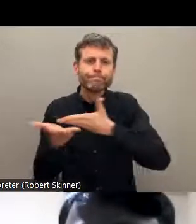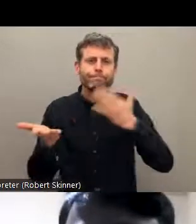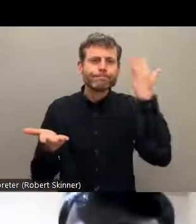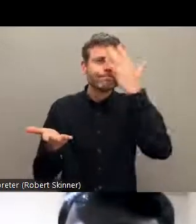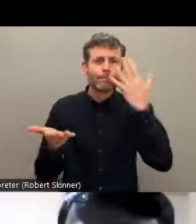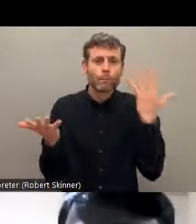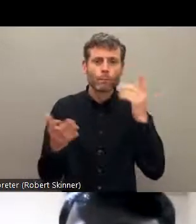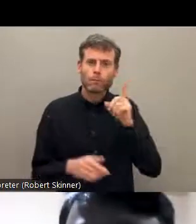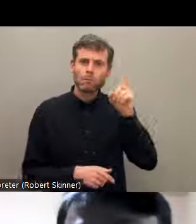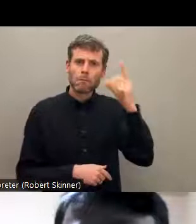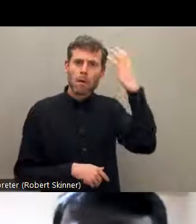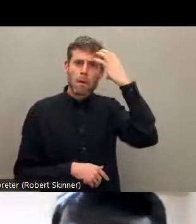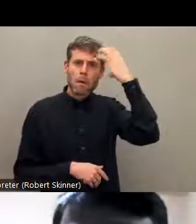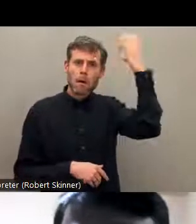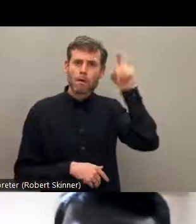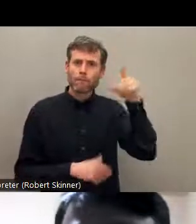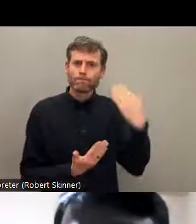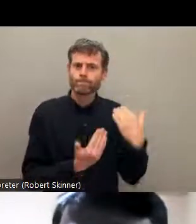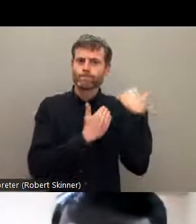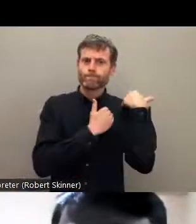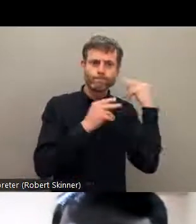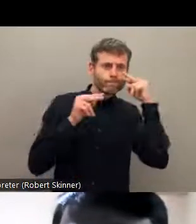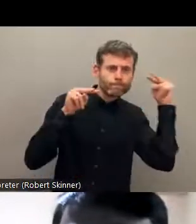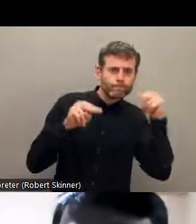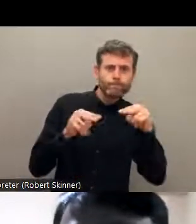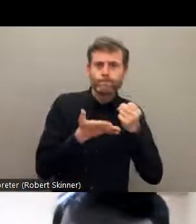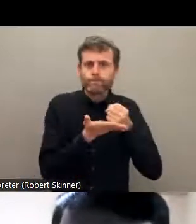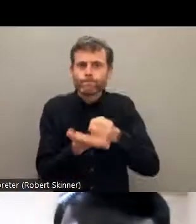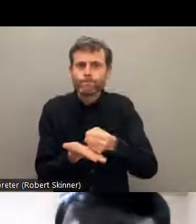also talking about what would be the